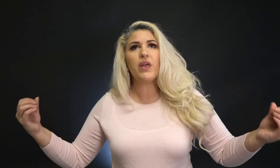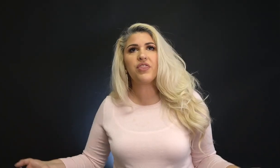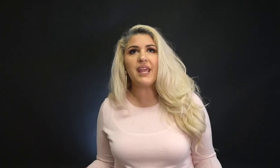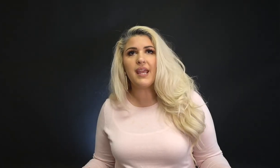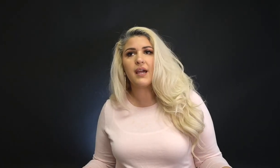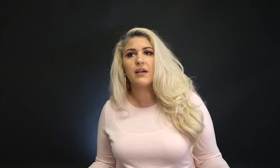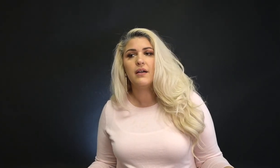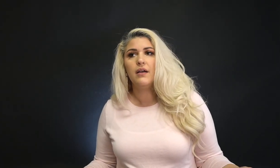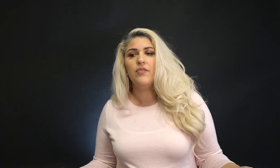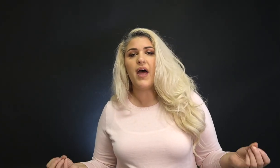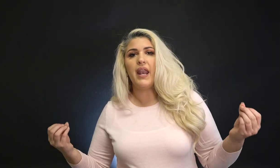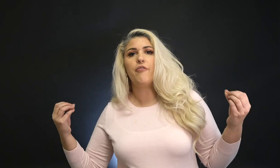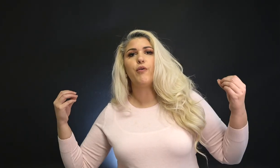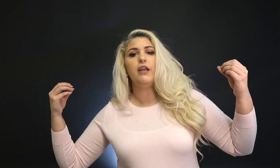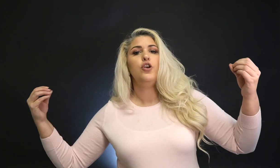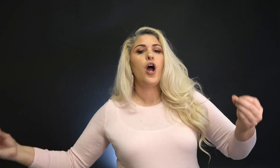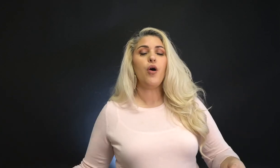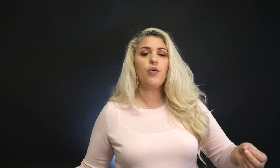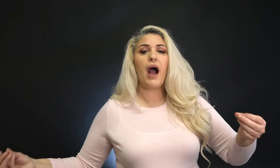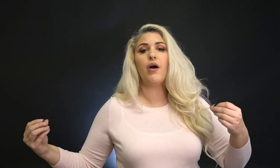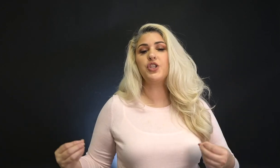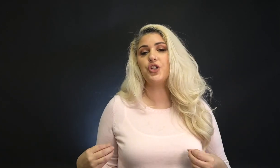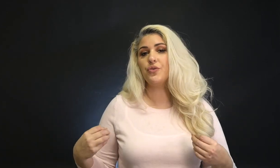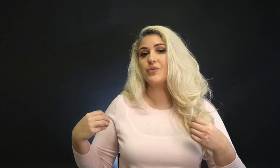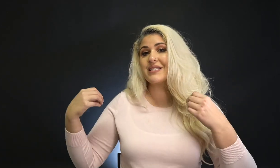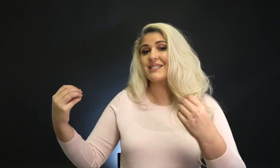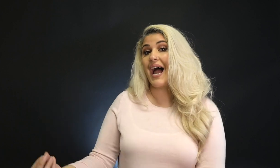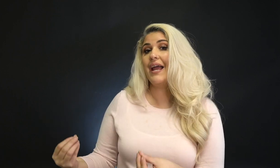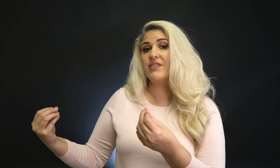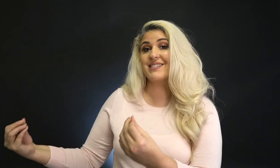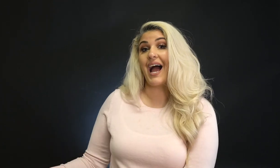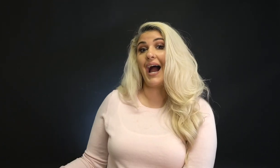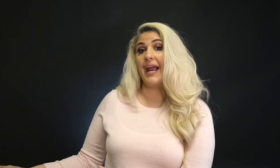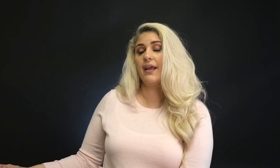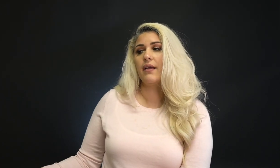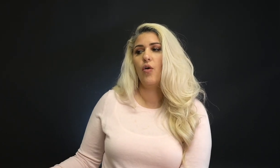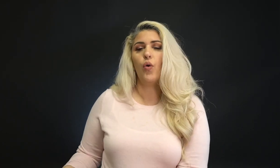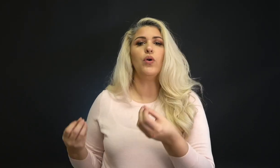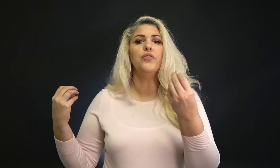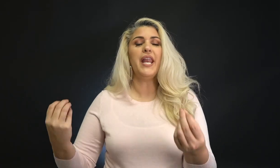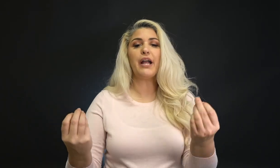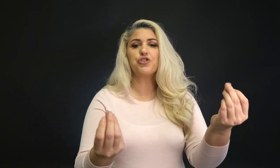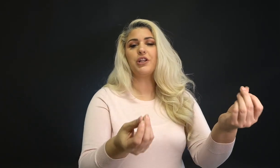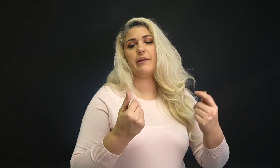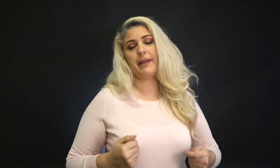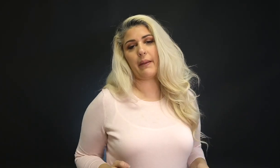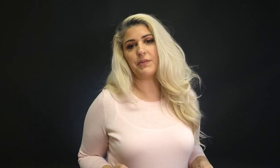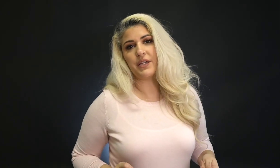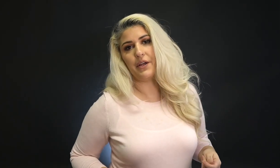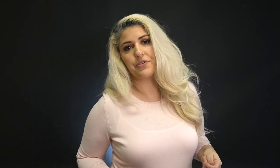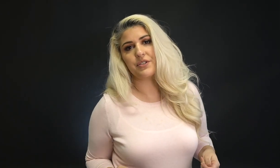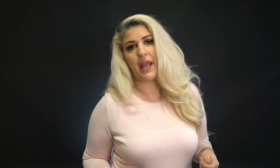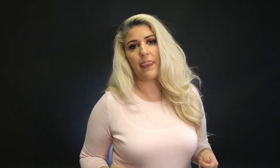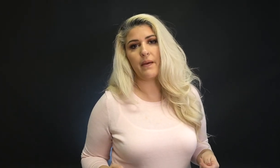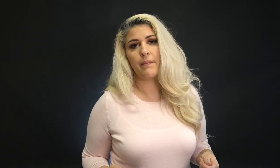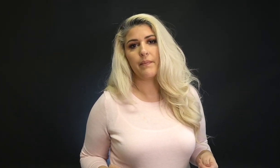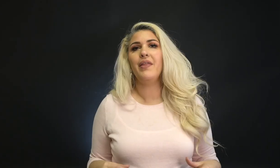We think that if we know how to sign the sign, we will naturally be able to understand them.